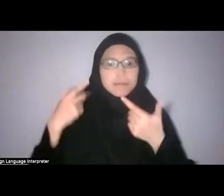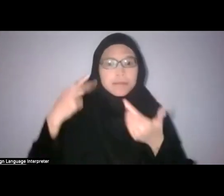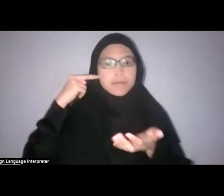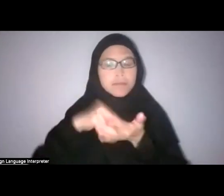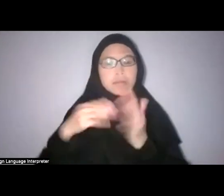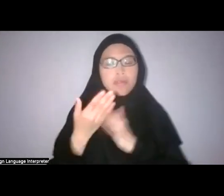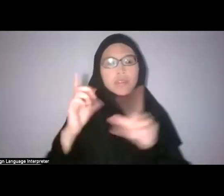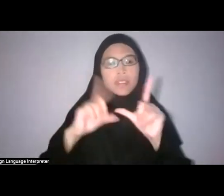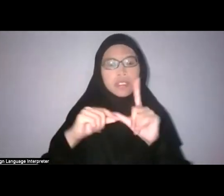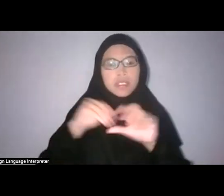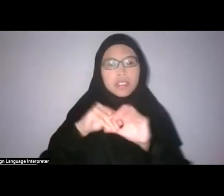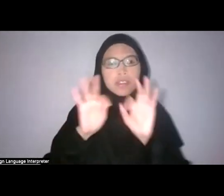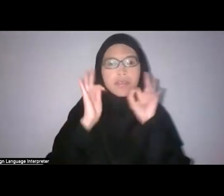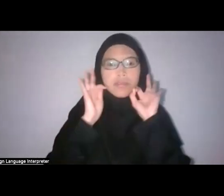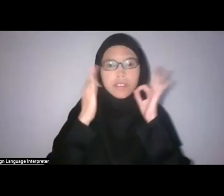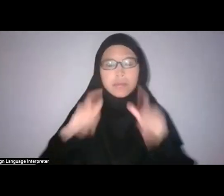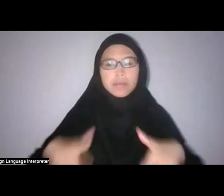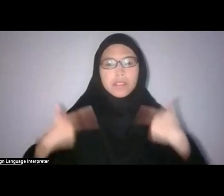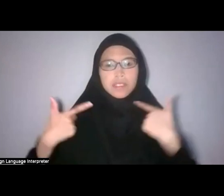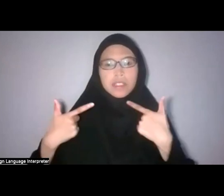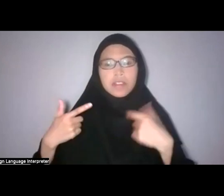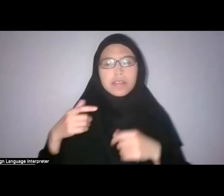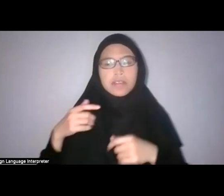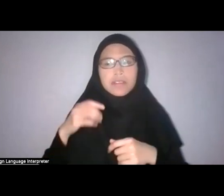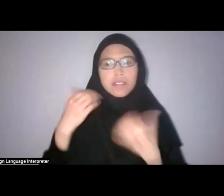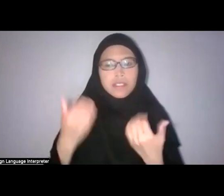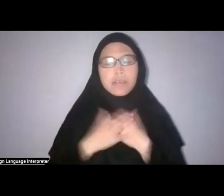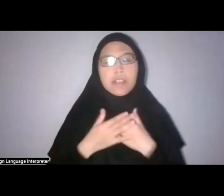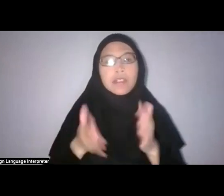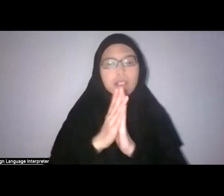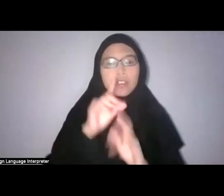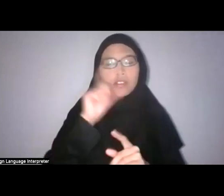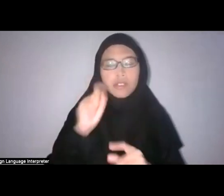and ask questions on our Slido page, which we also pinned on the livestream chat.